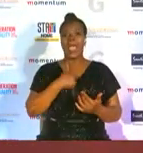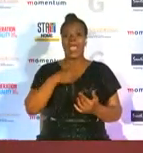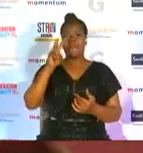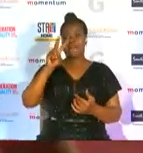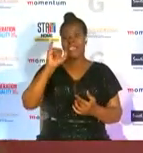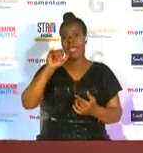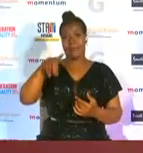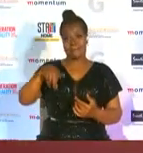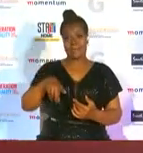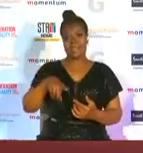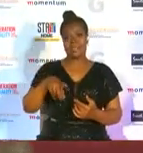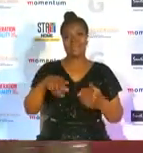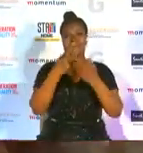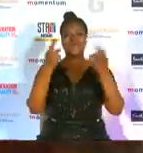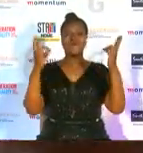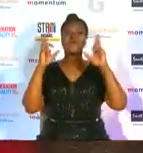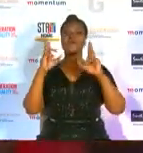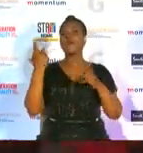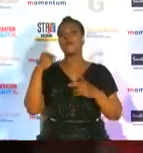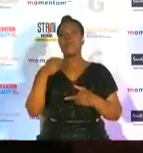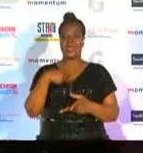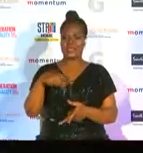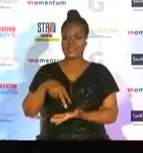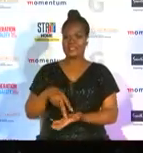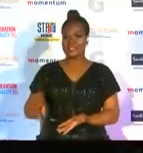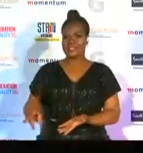standing with gorgeous ladies they're having an amazing time